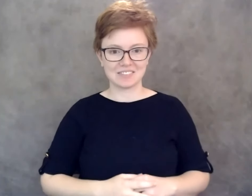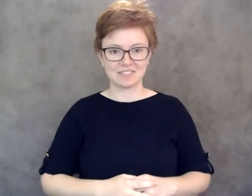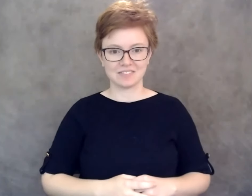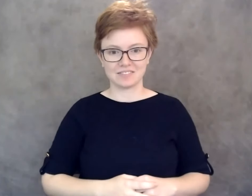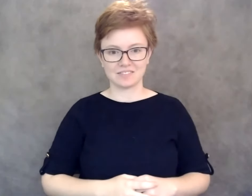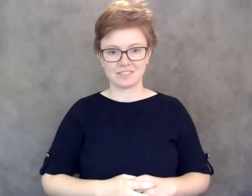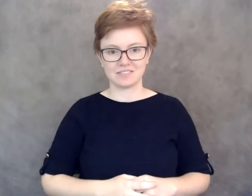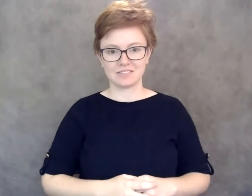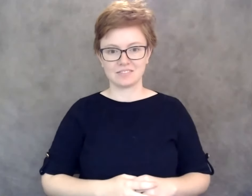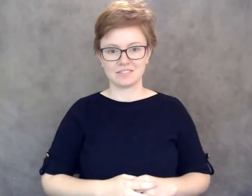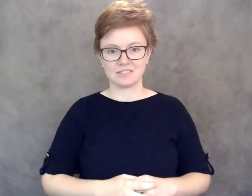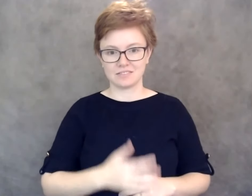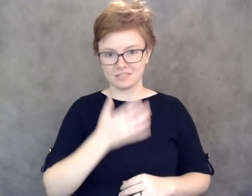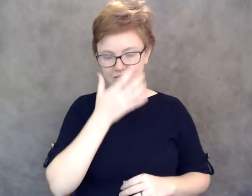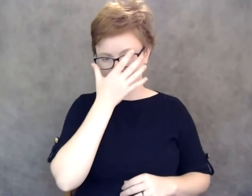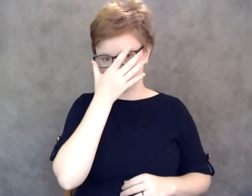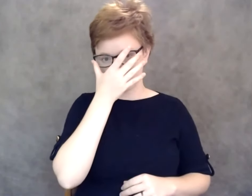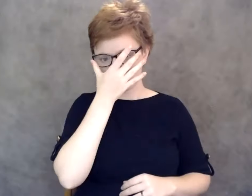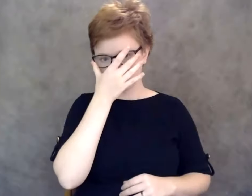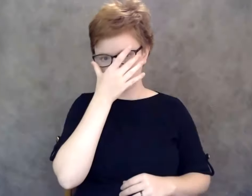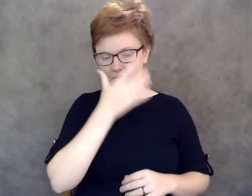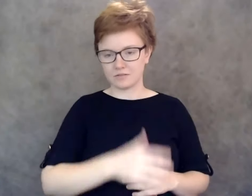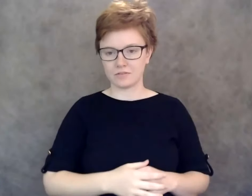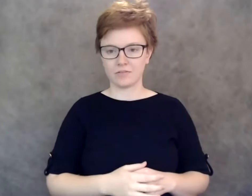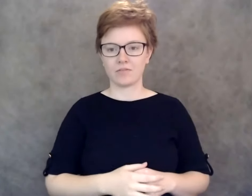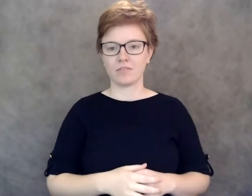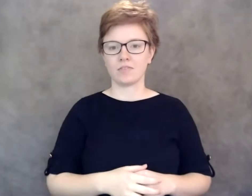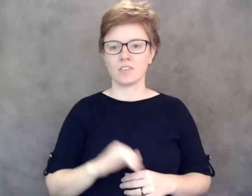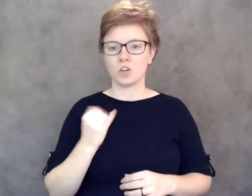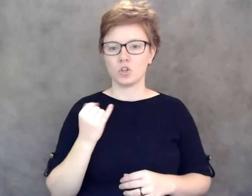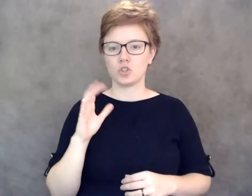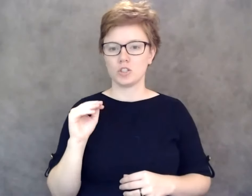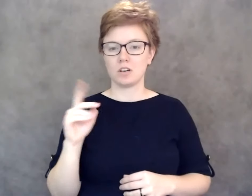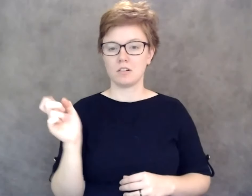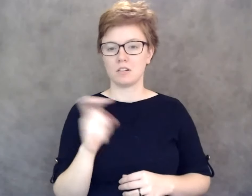Thank you so much. From Heather Pleurod.